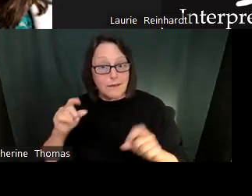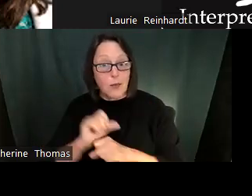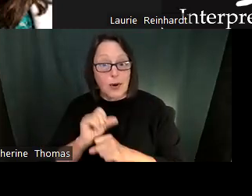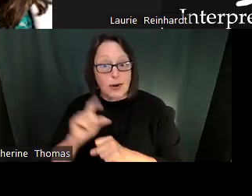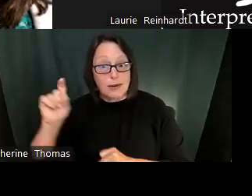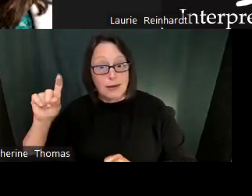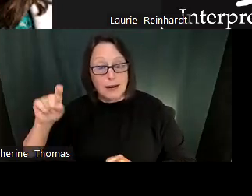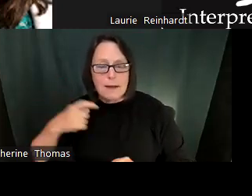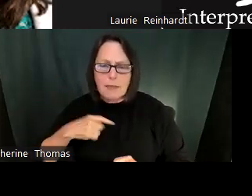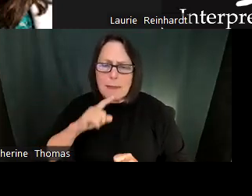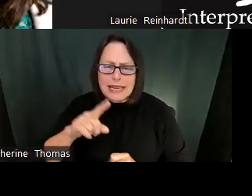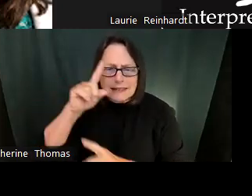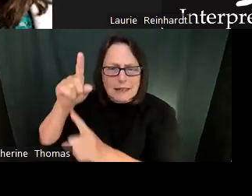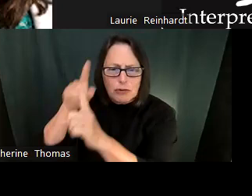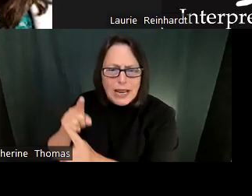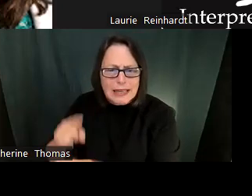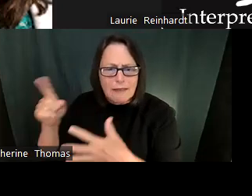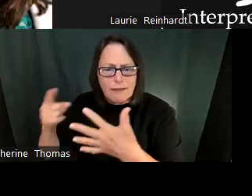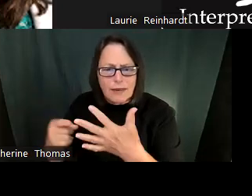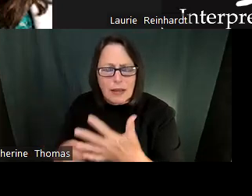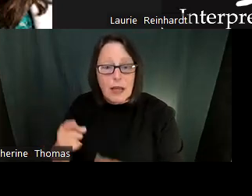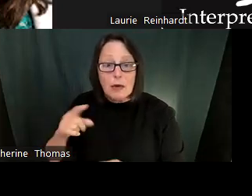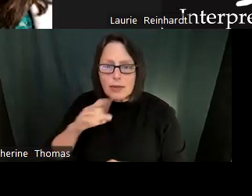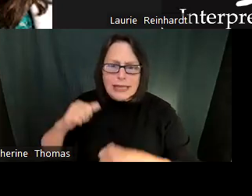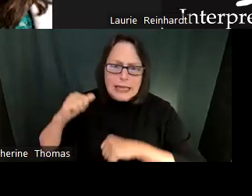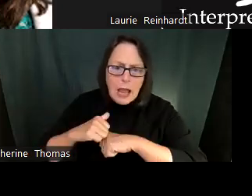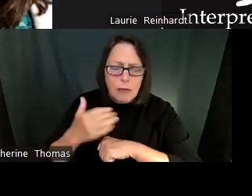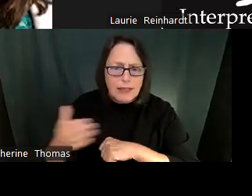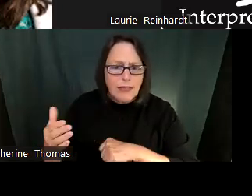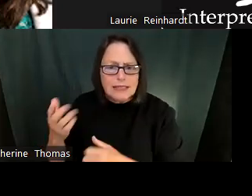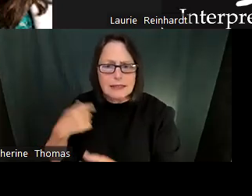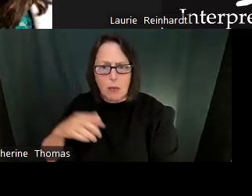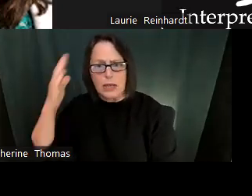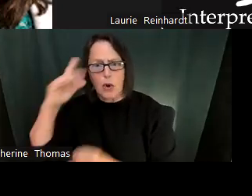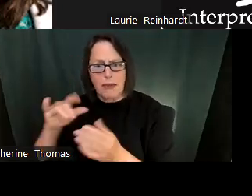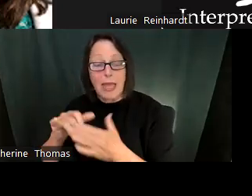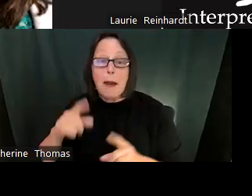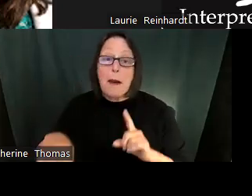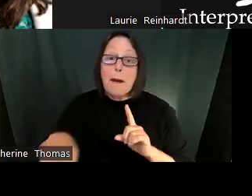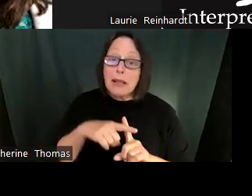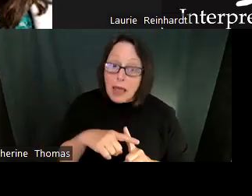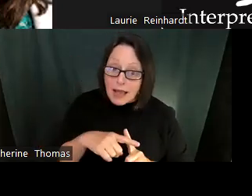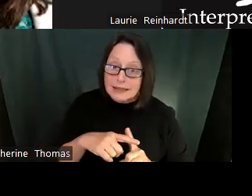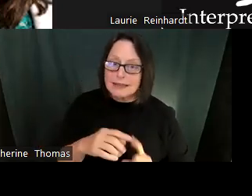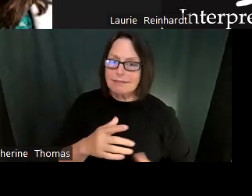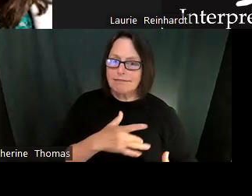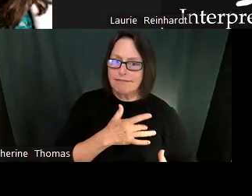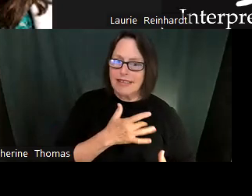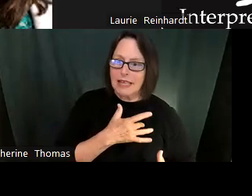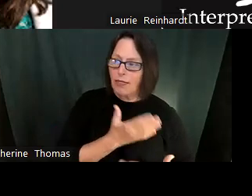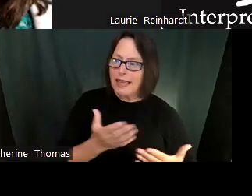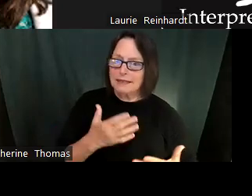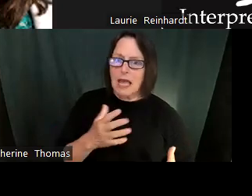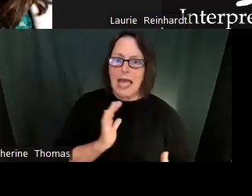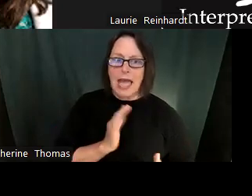Do we have the material resources that we need when we're thinking about, do we have the personnel resources that we need in order to be, Right?